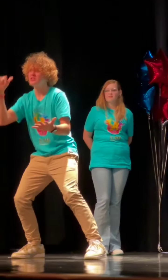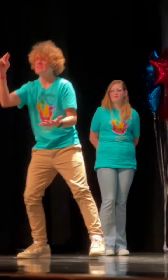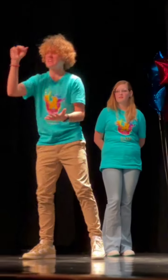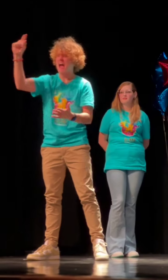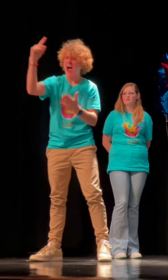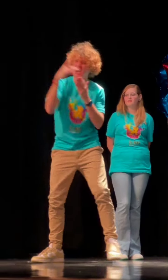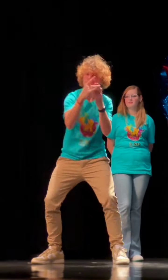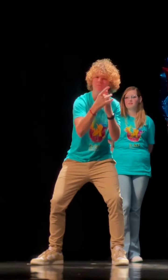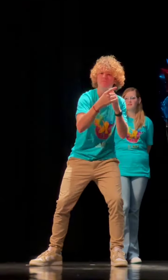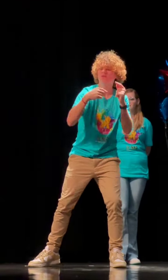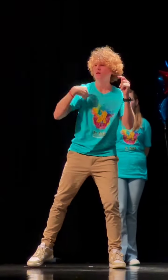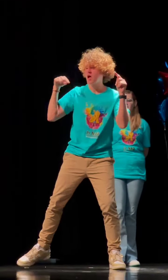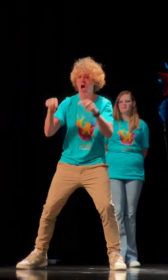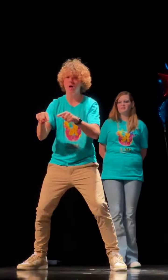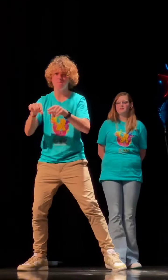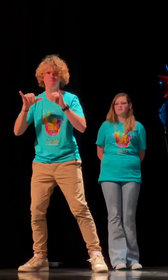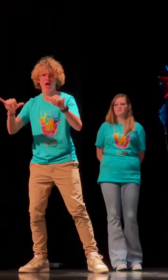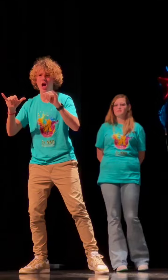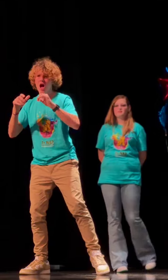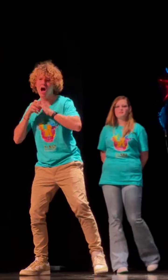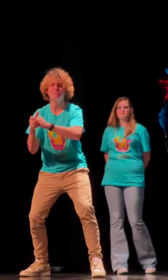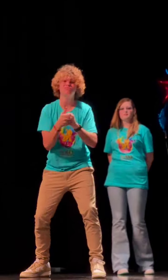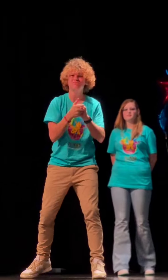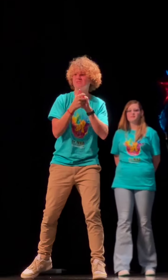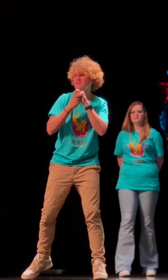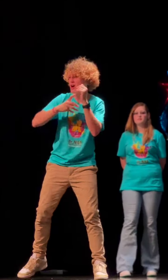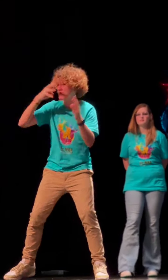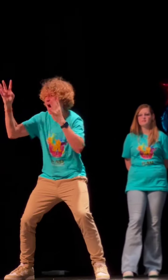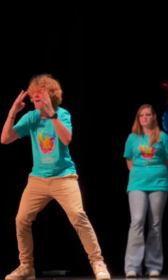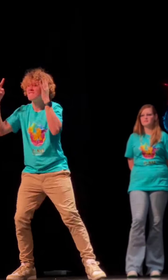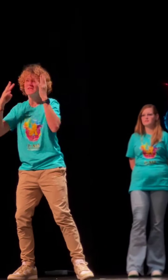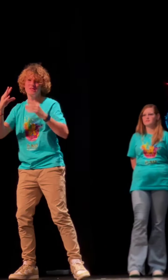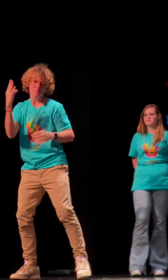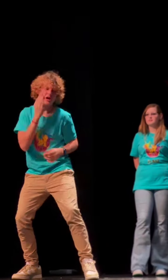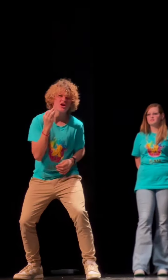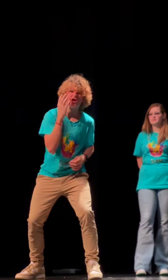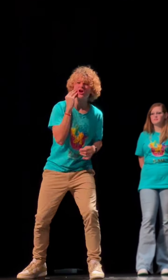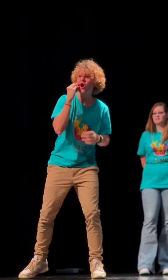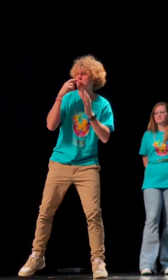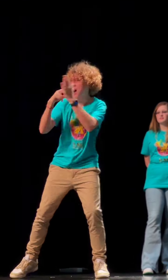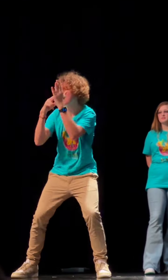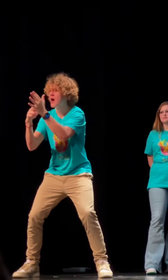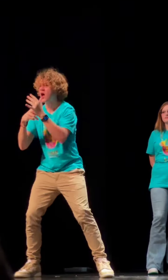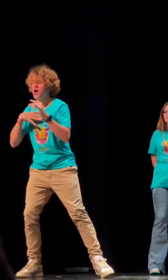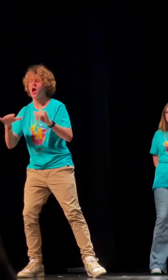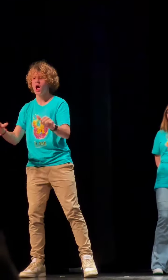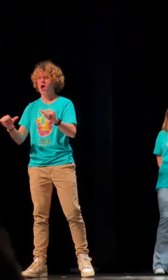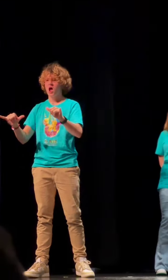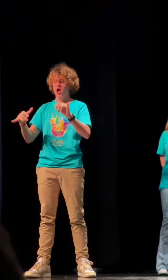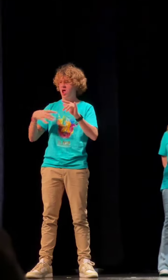Jr.NAD Leadership guides us to collaborate together, understand better.